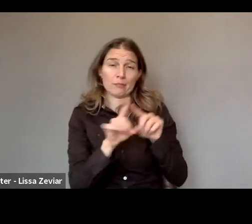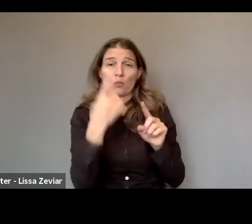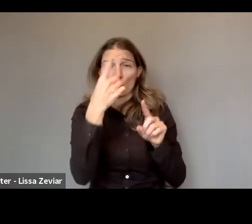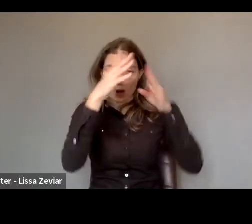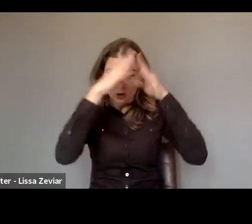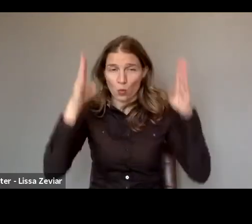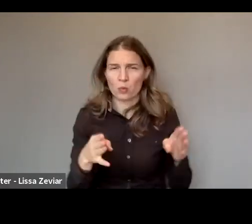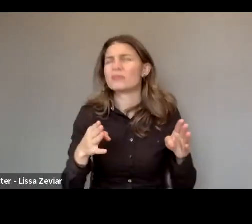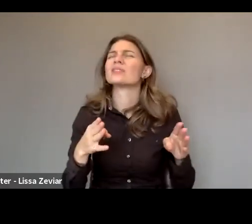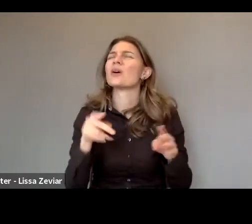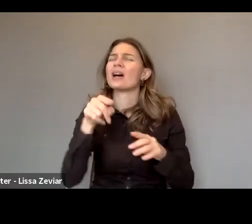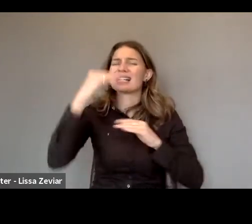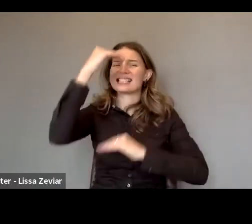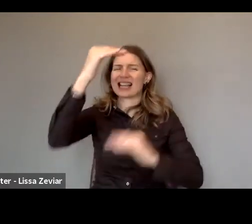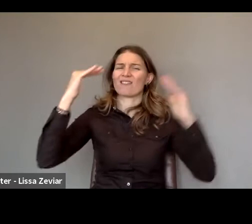Yes, please the next one.